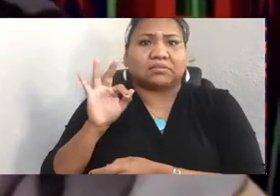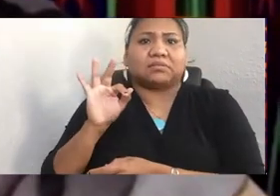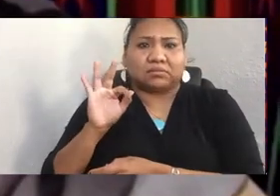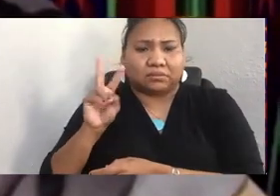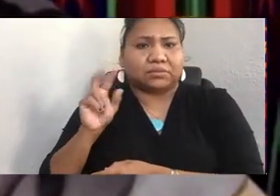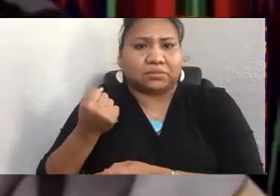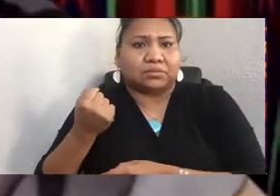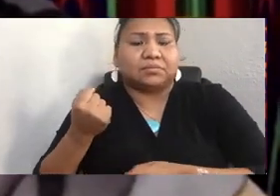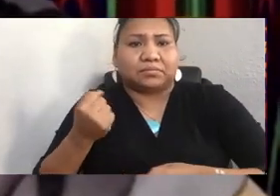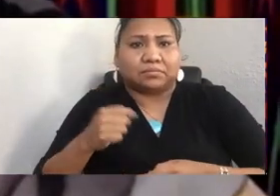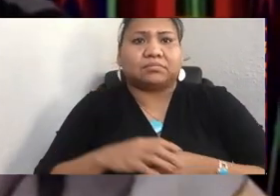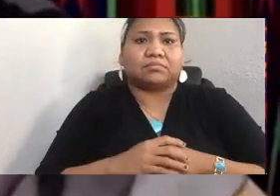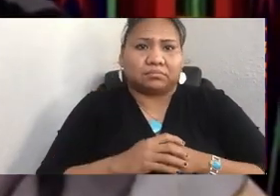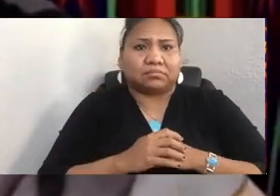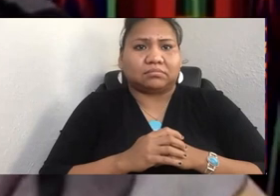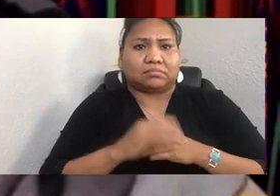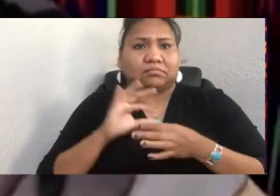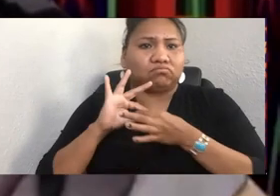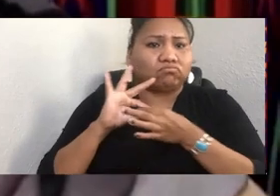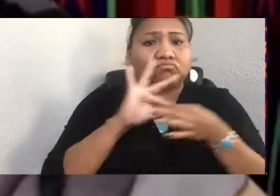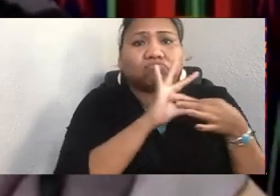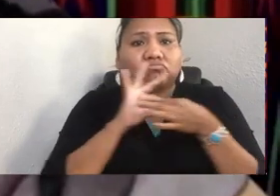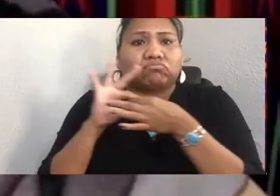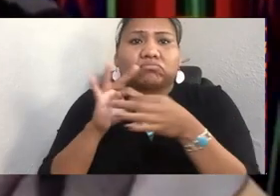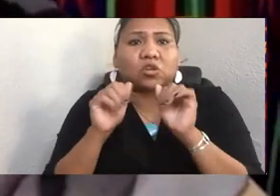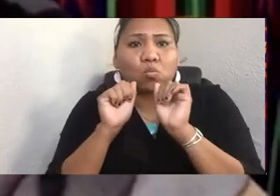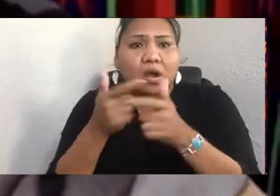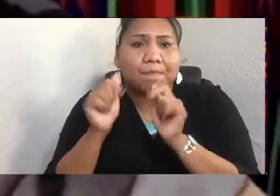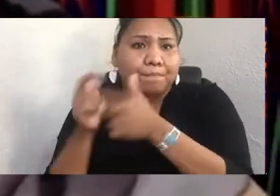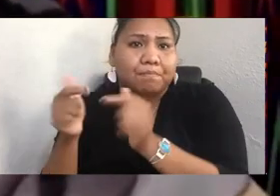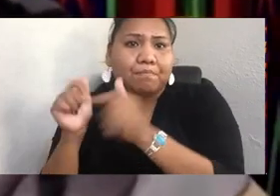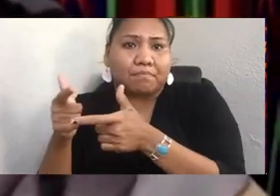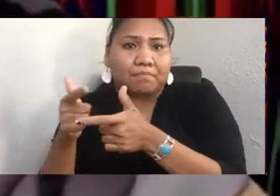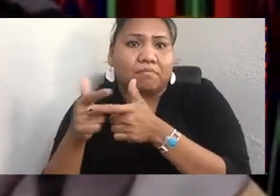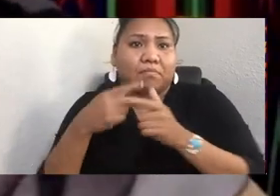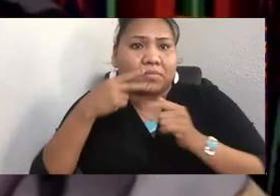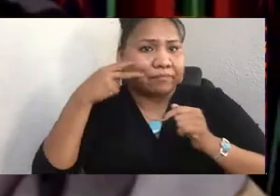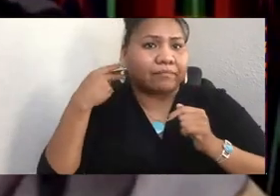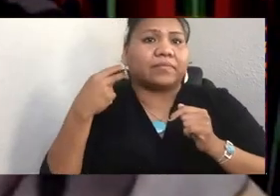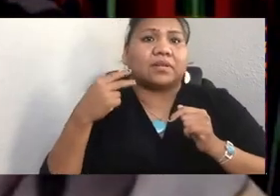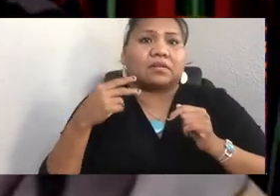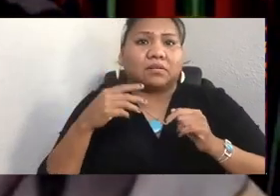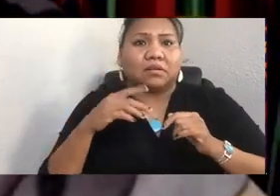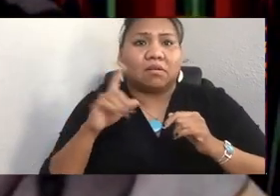Star, the United Tribes of Indians, where tribal folks were trying to find